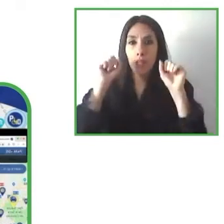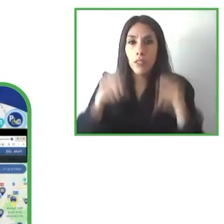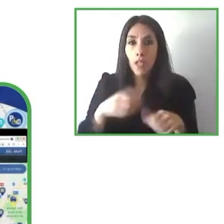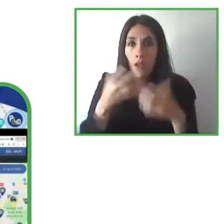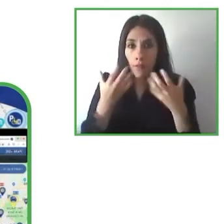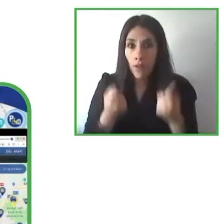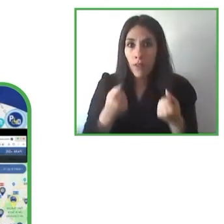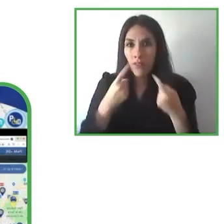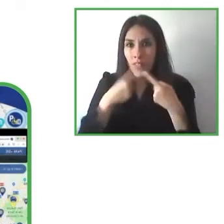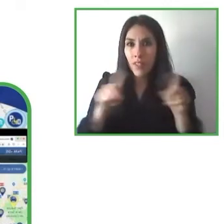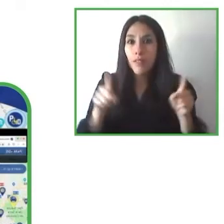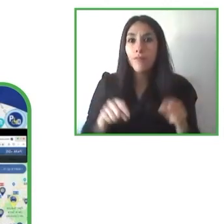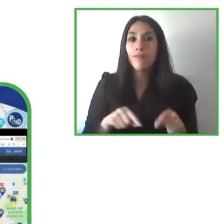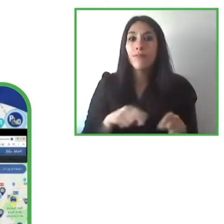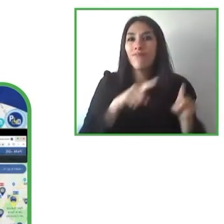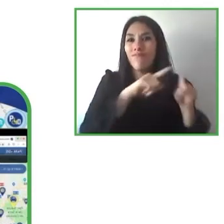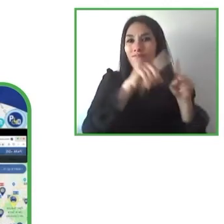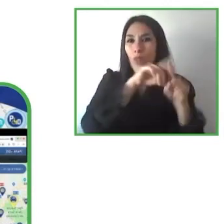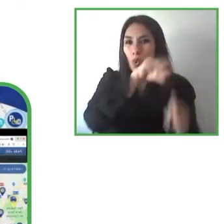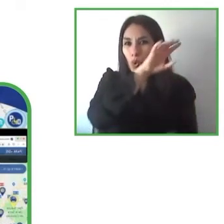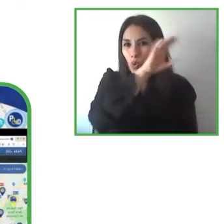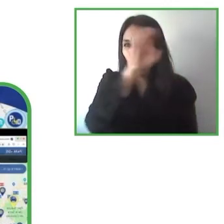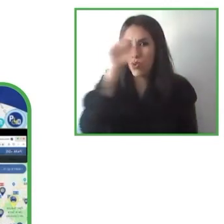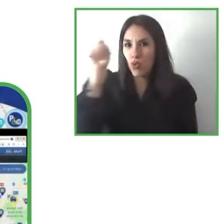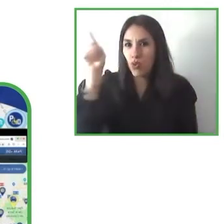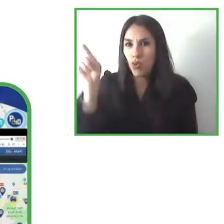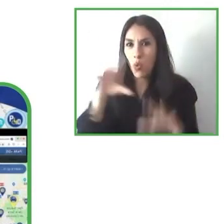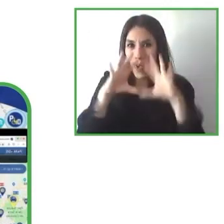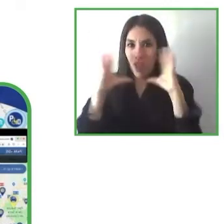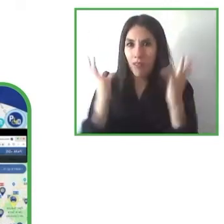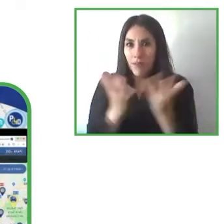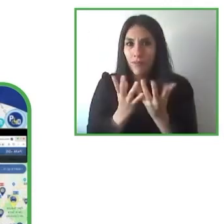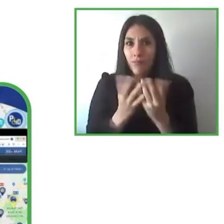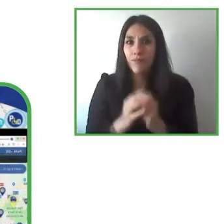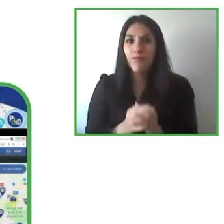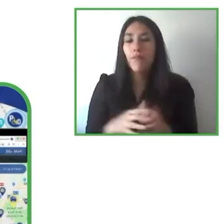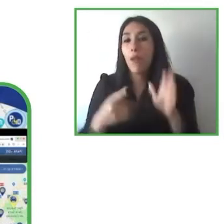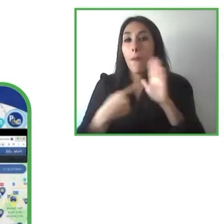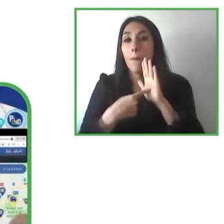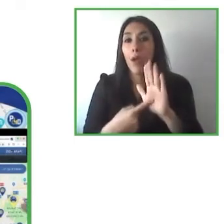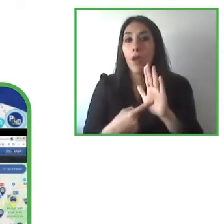differences in other continents, but also in the same European continent